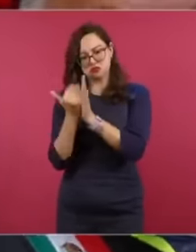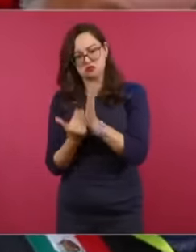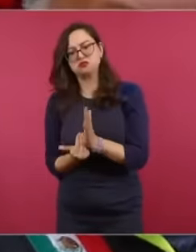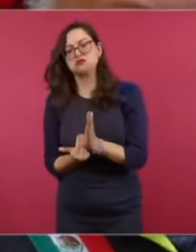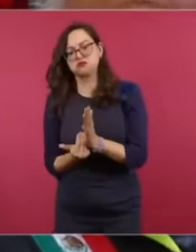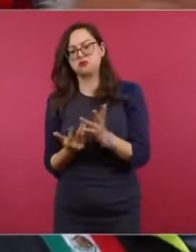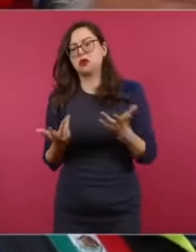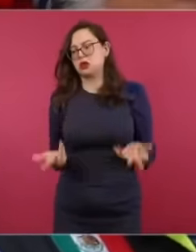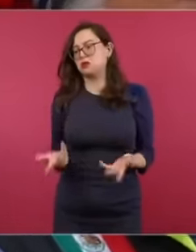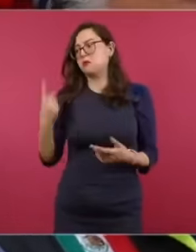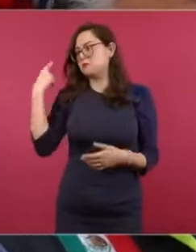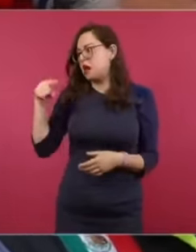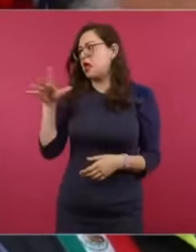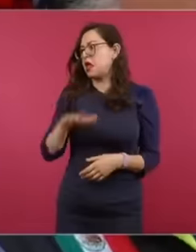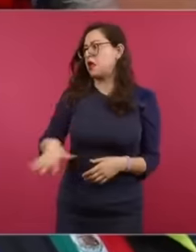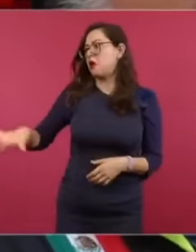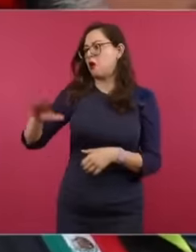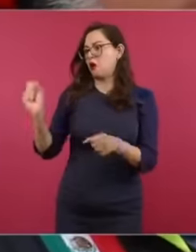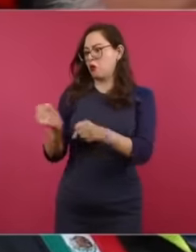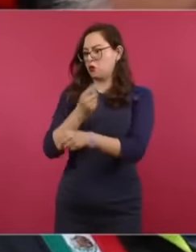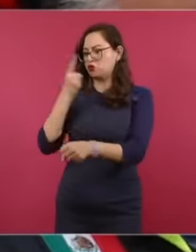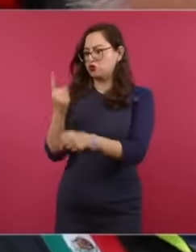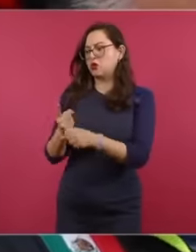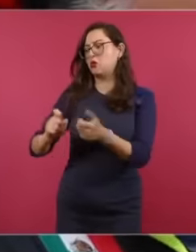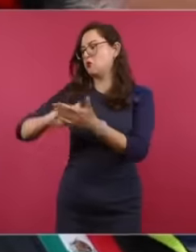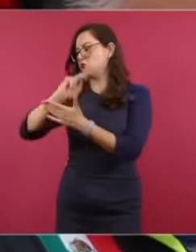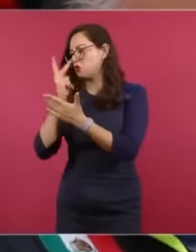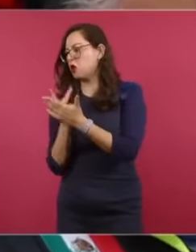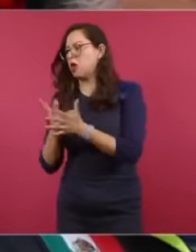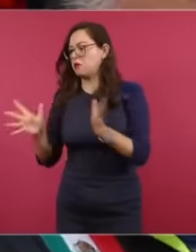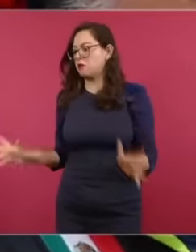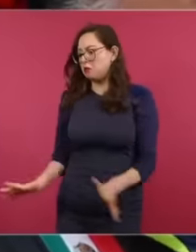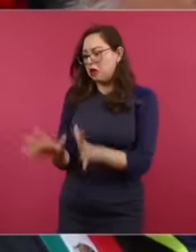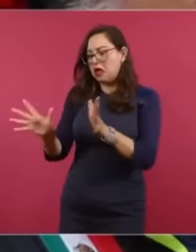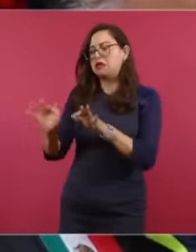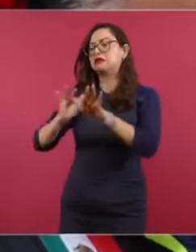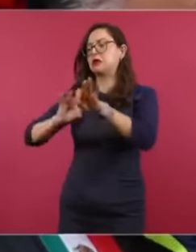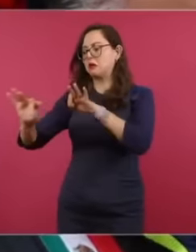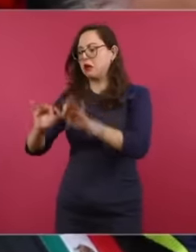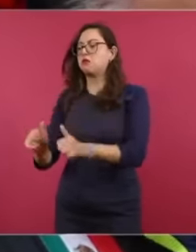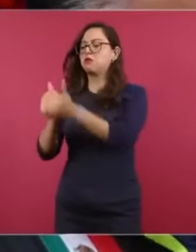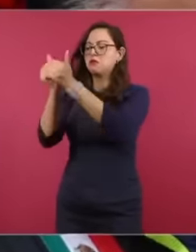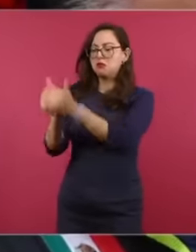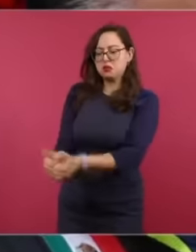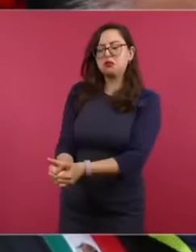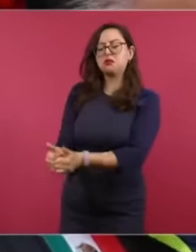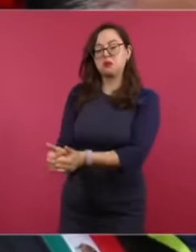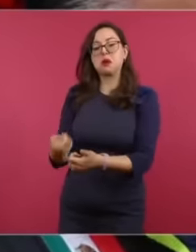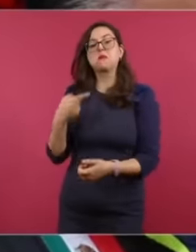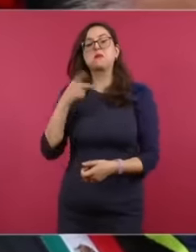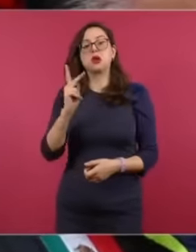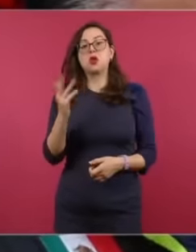greater opportunities with social and employment programs what would your government need what